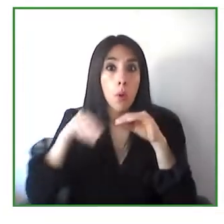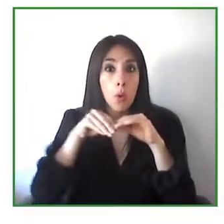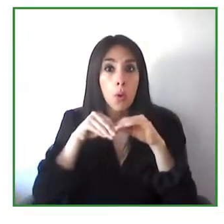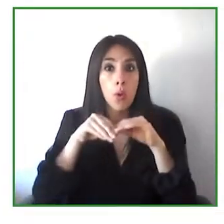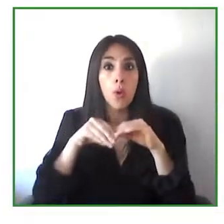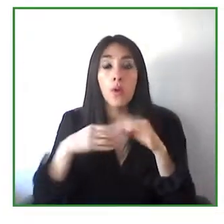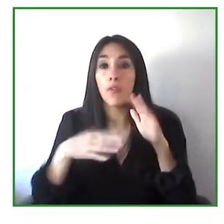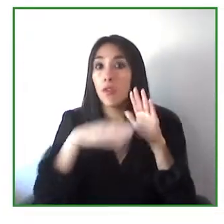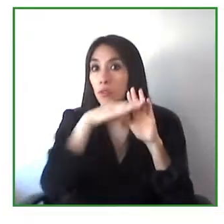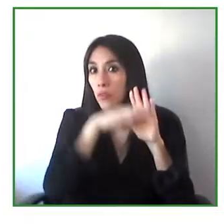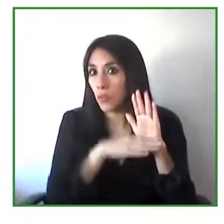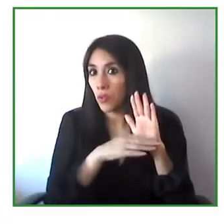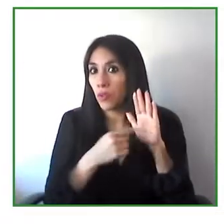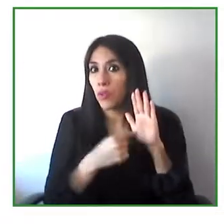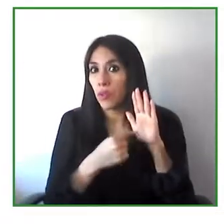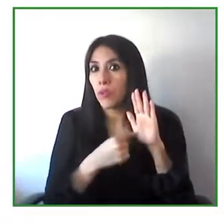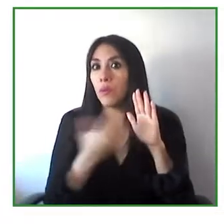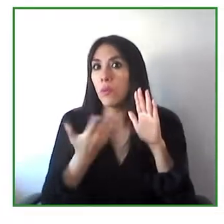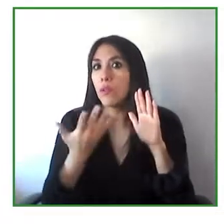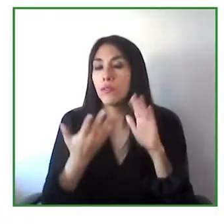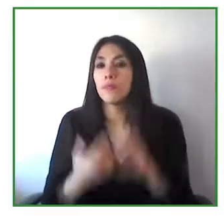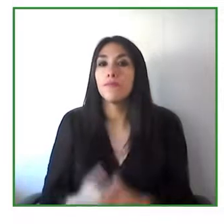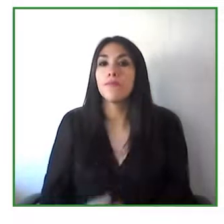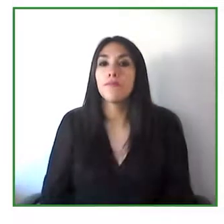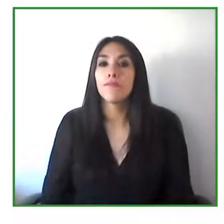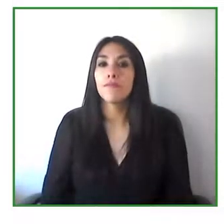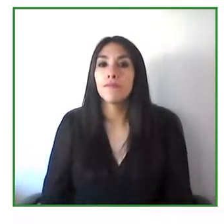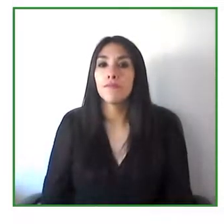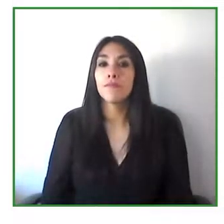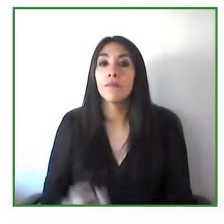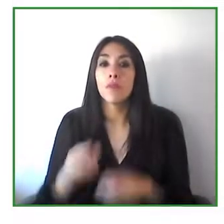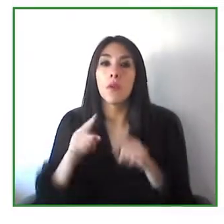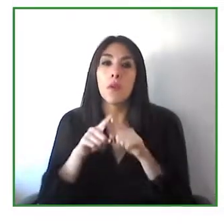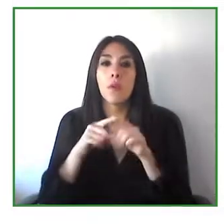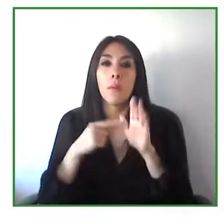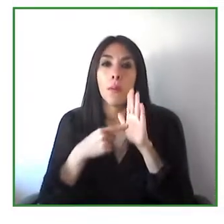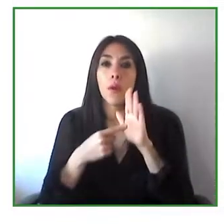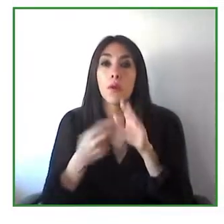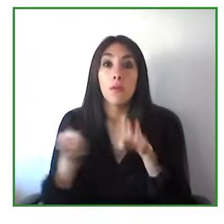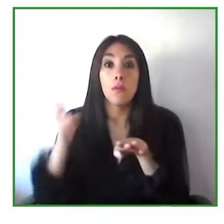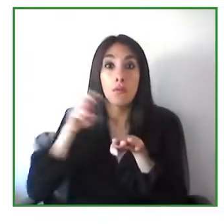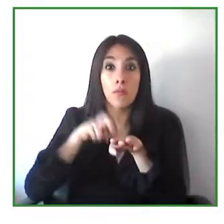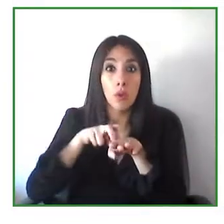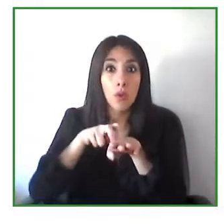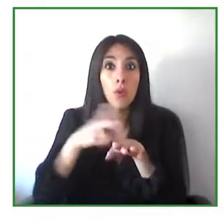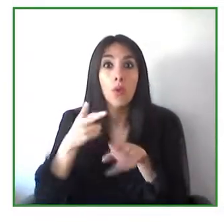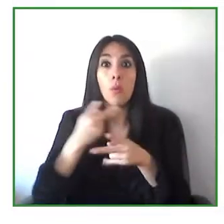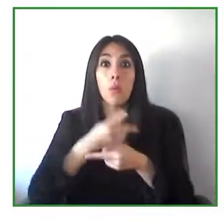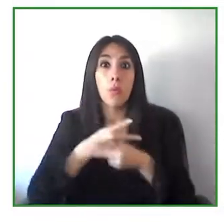So, since the start of our initiative the work we have been doing was to drive